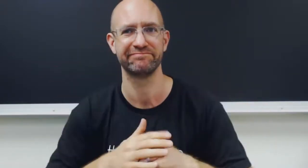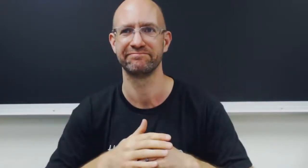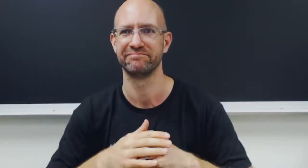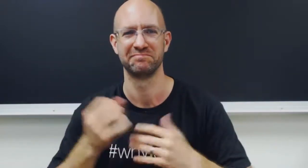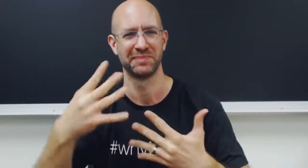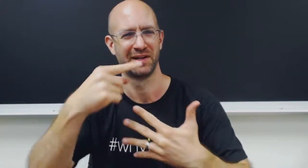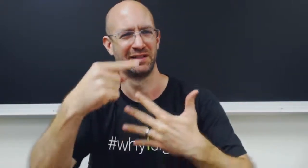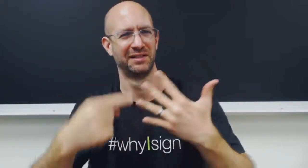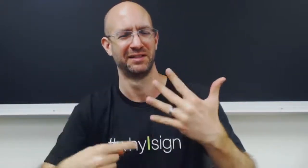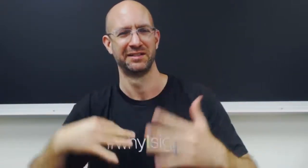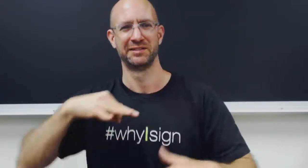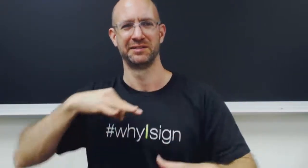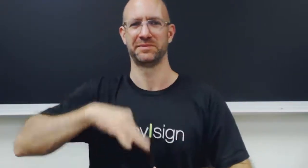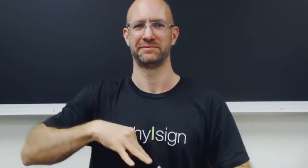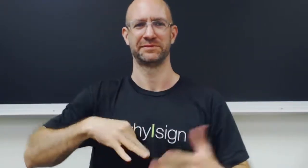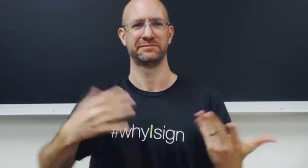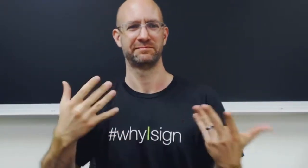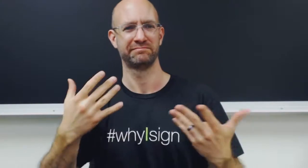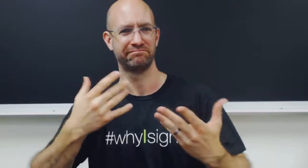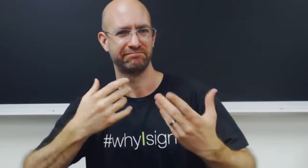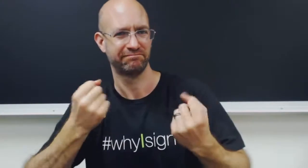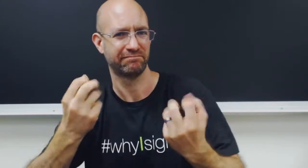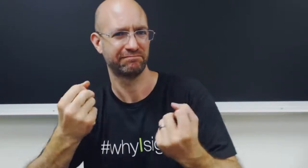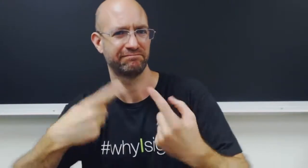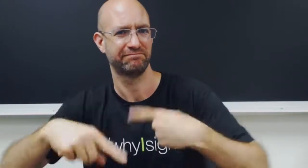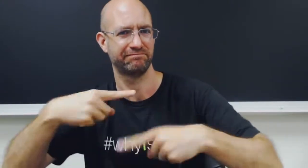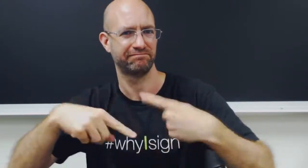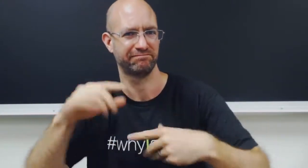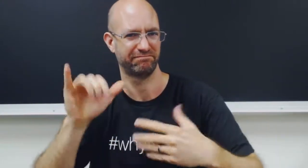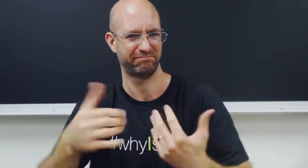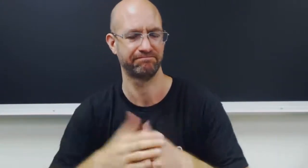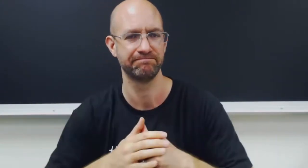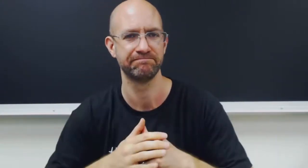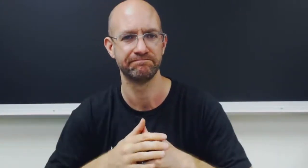There are many benefits from using sign language. That.